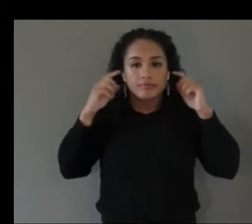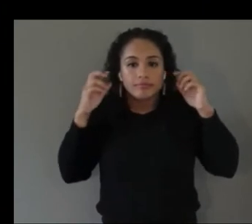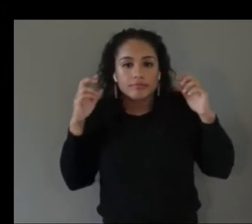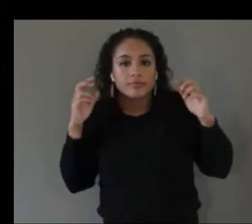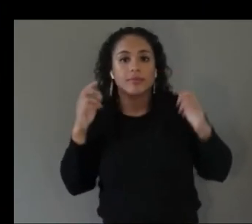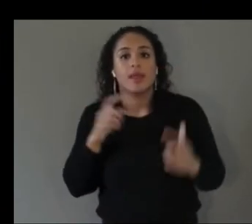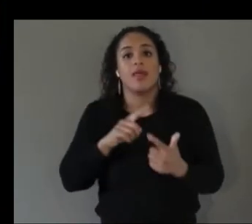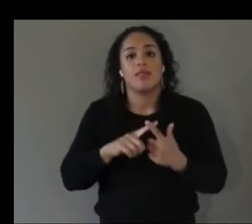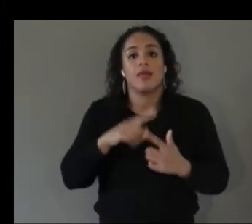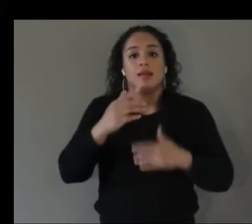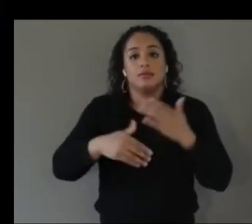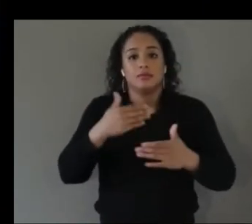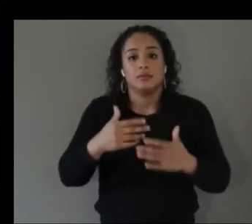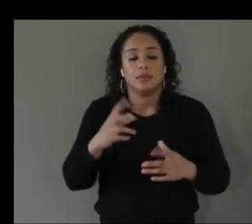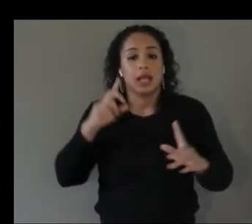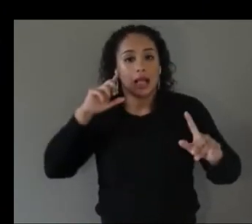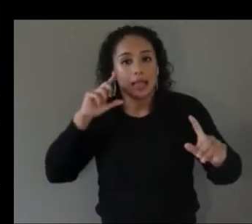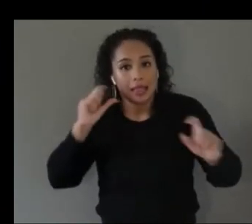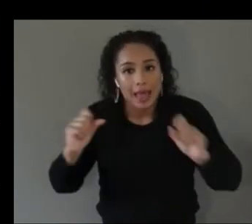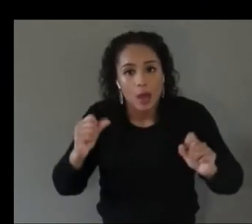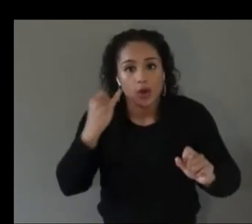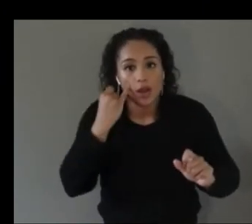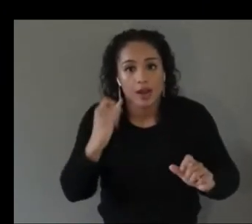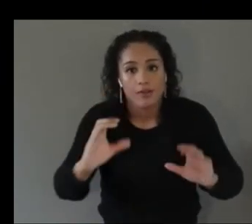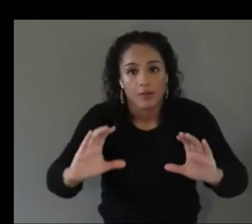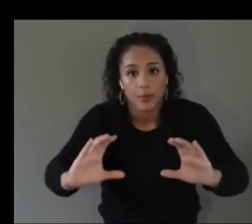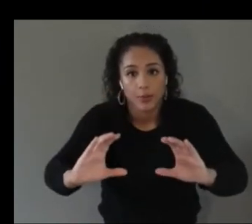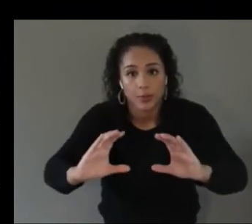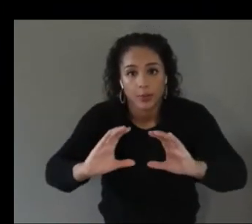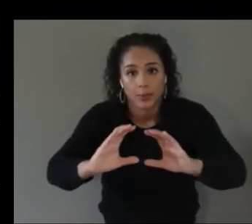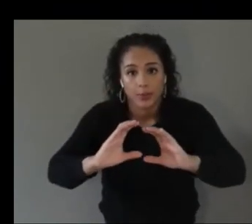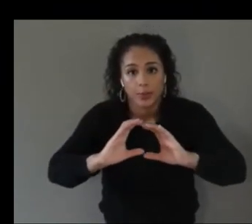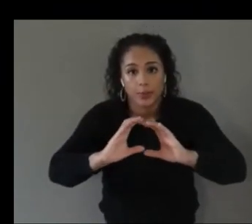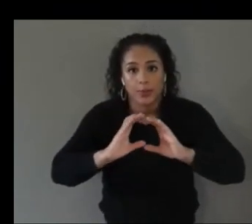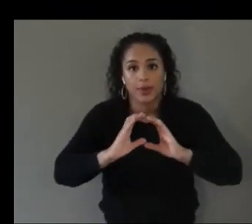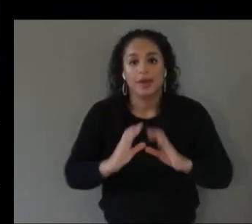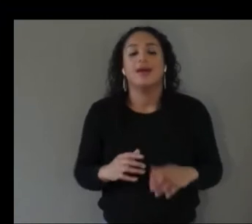and then as the ball crossed the halfway point we paid attention to where your hand was currently